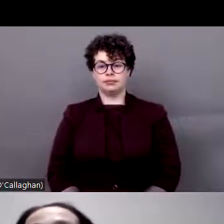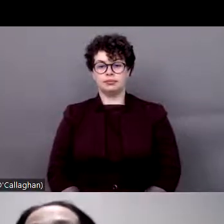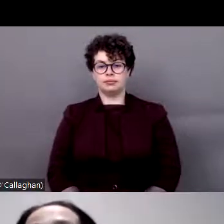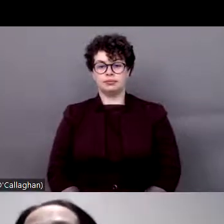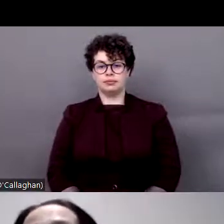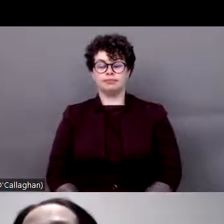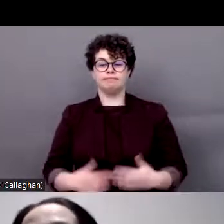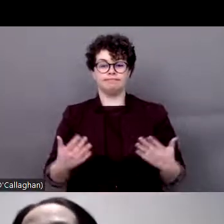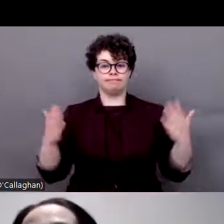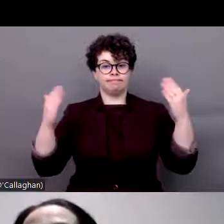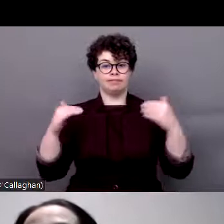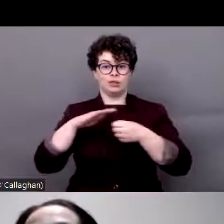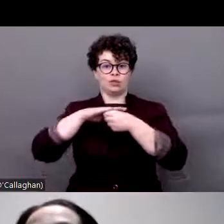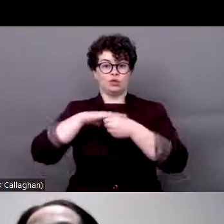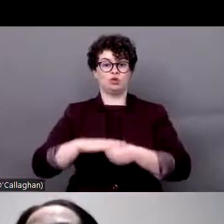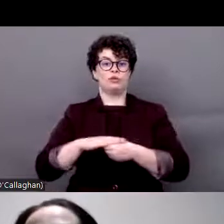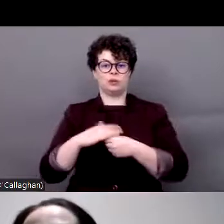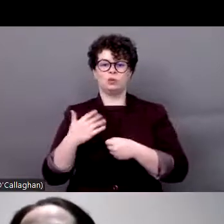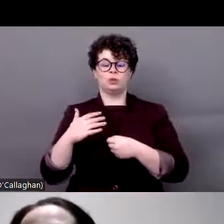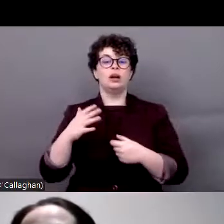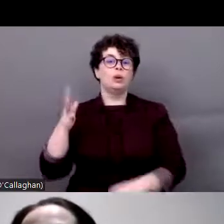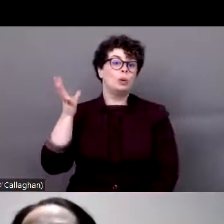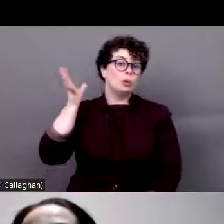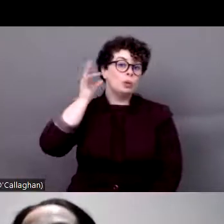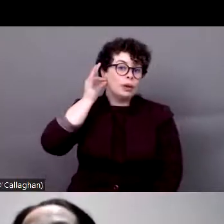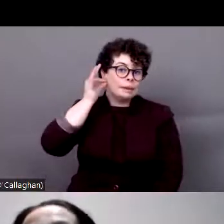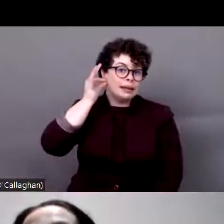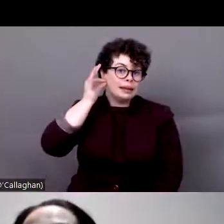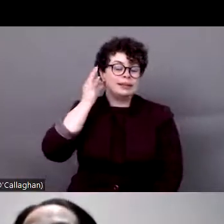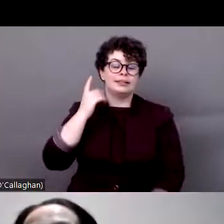tell that Roma women face intersectional discrimination based on